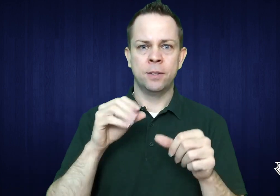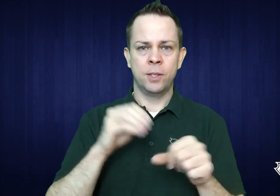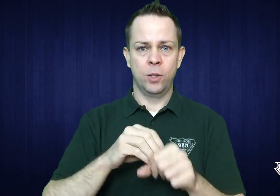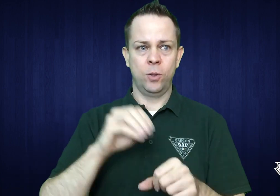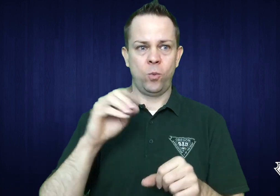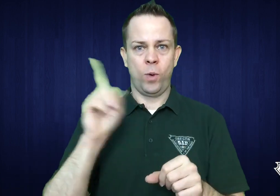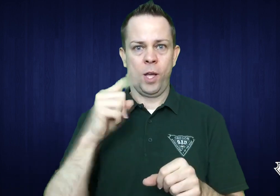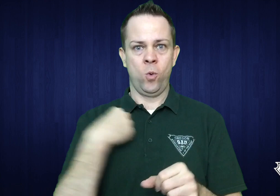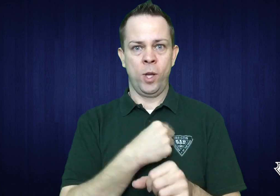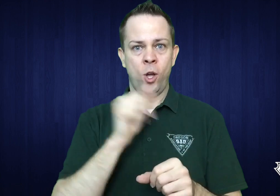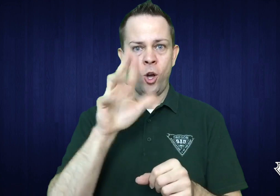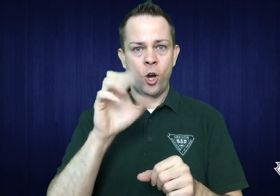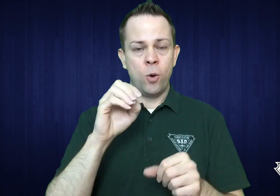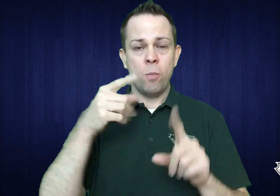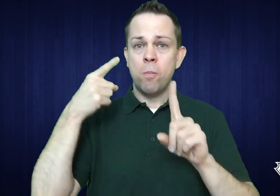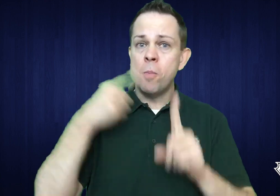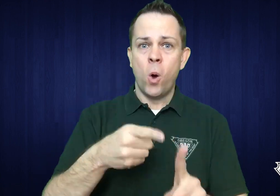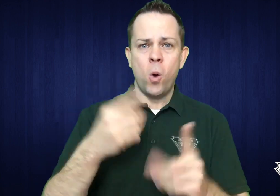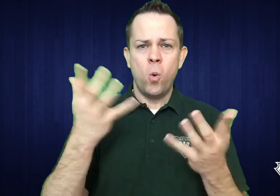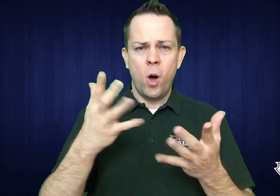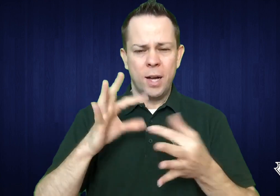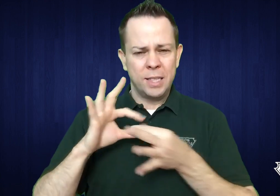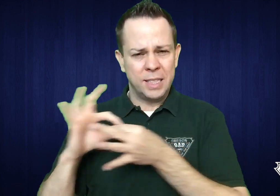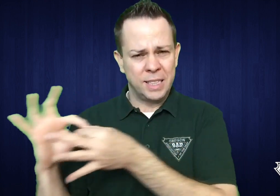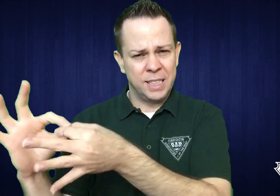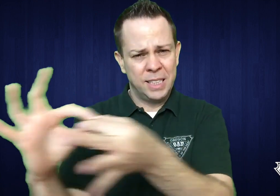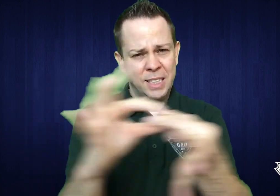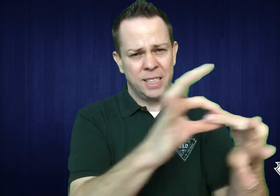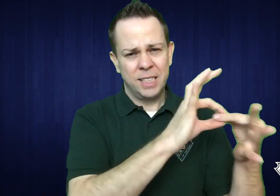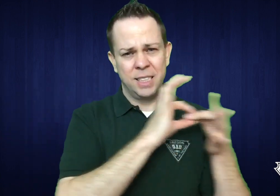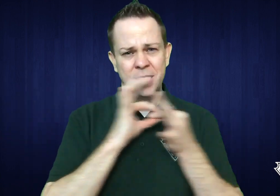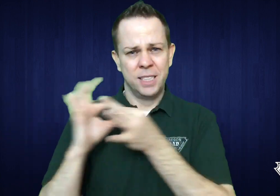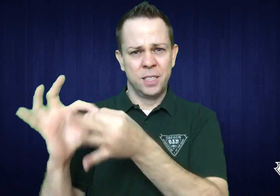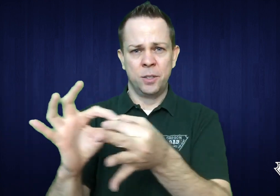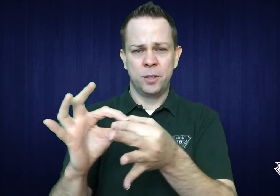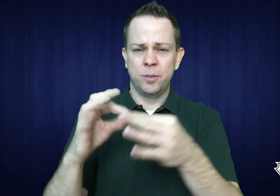to improve where we are at and improve cooperation and unity.